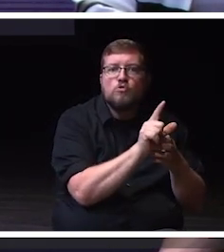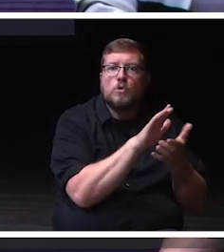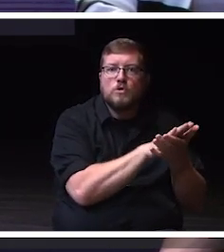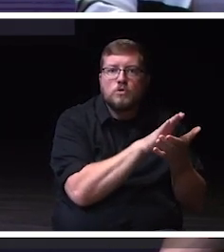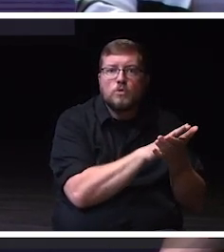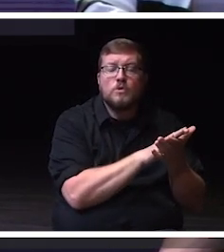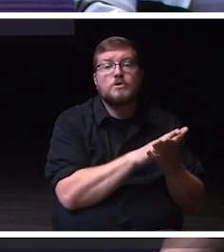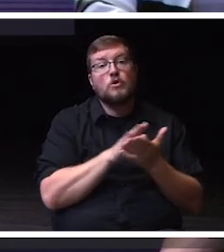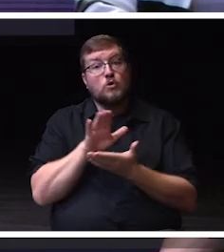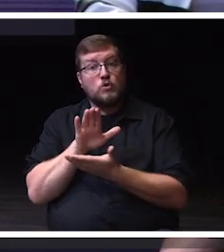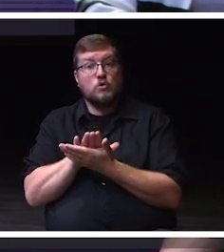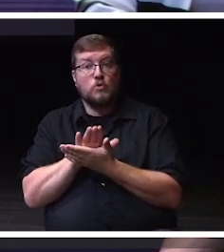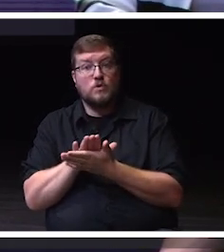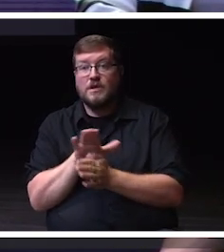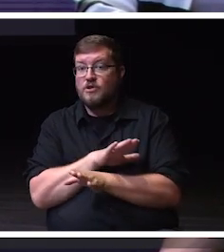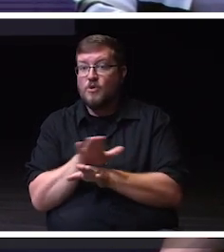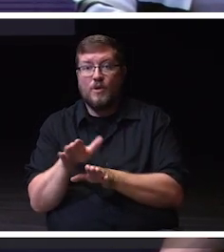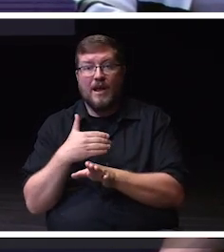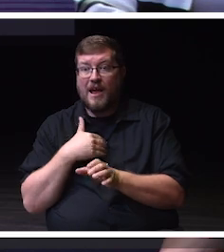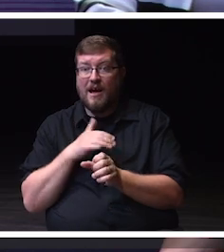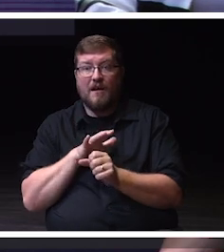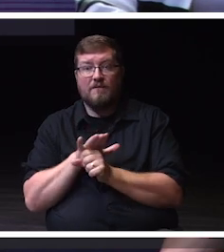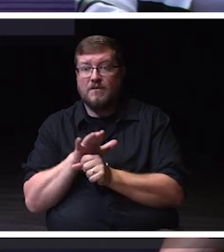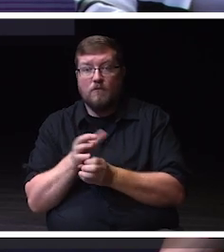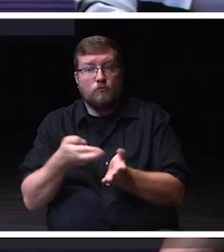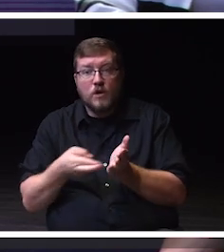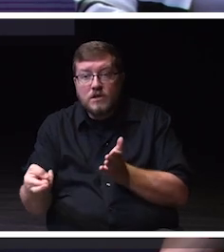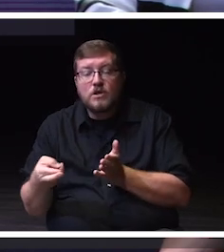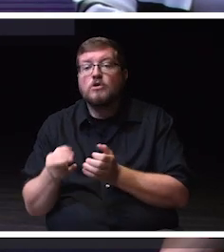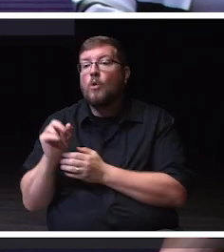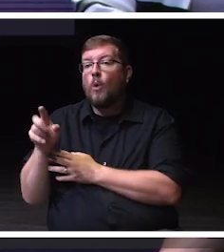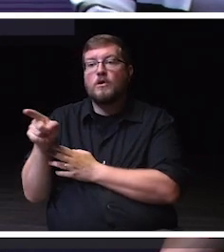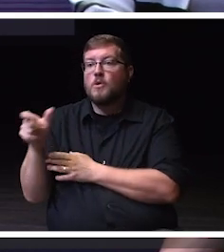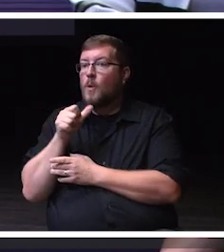that don't have the sufficient enrollment for dual enrollment classes. So we're really looking forward